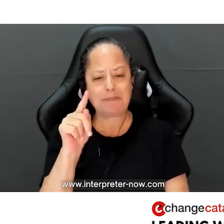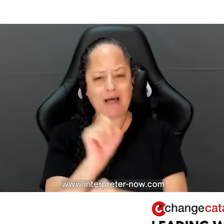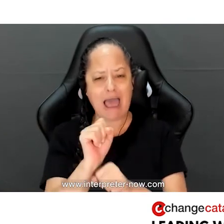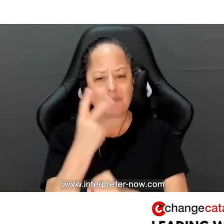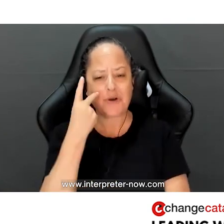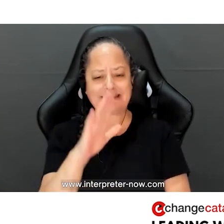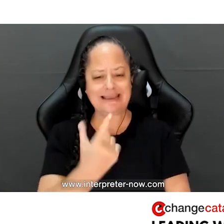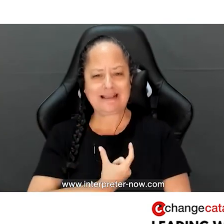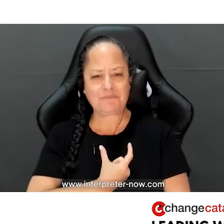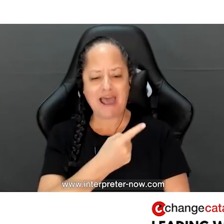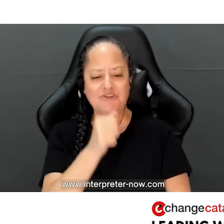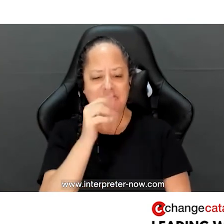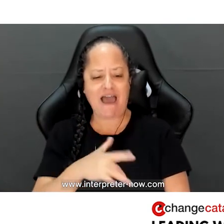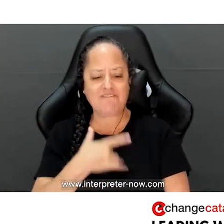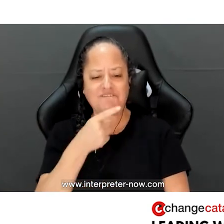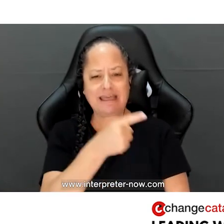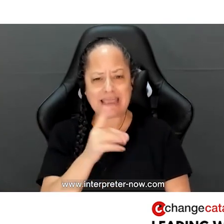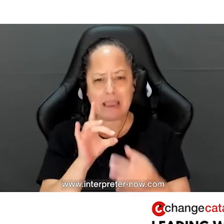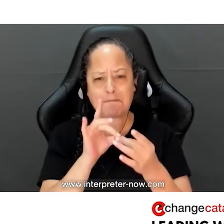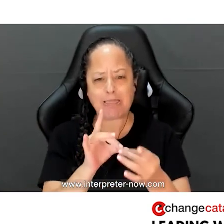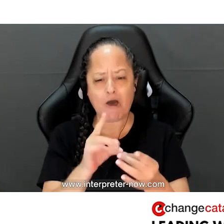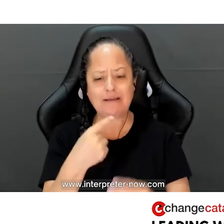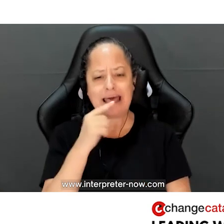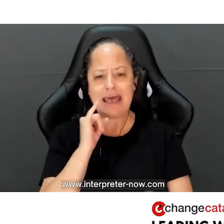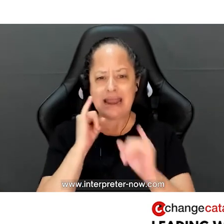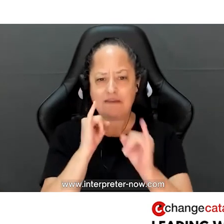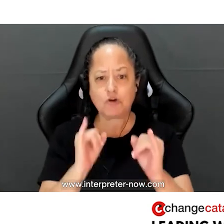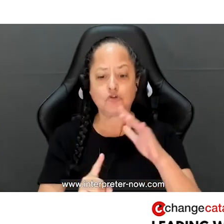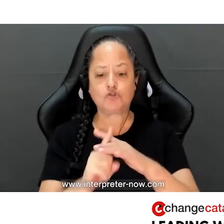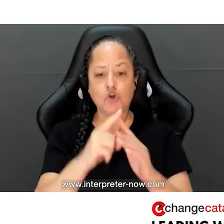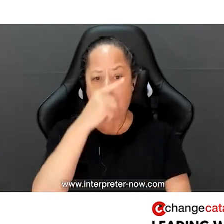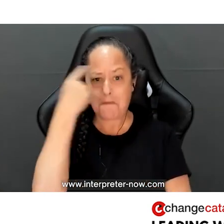because they didn't feel like he belonged. He said in his interview: "When you show up